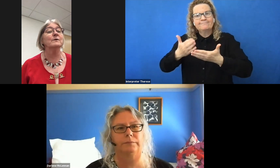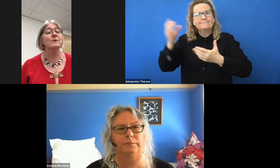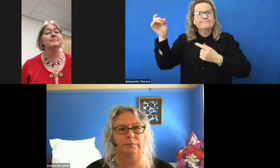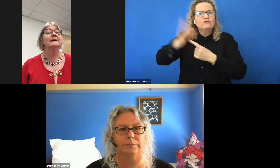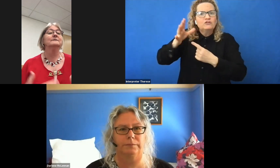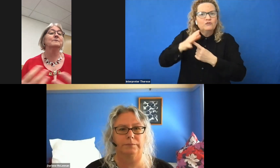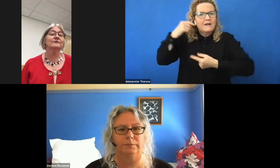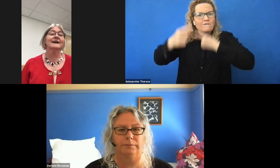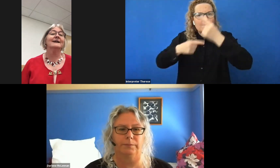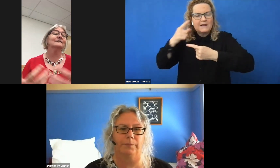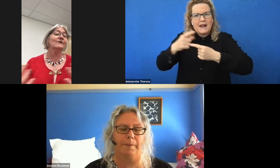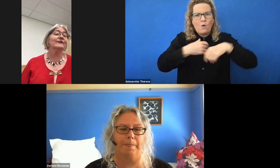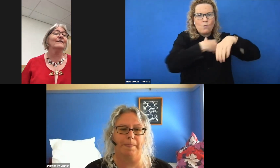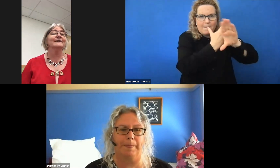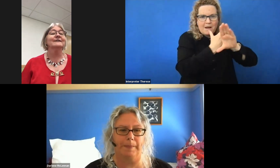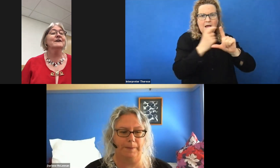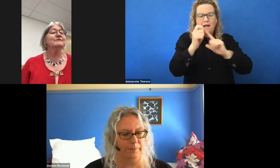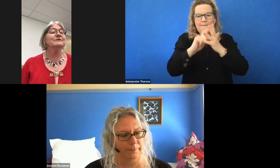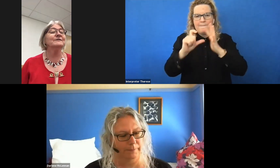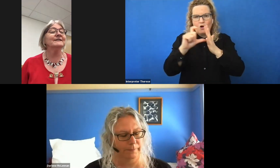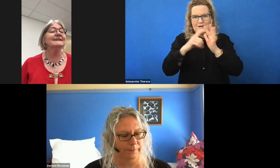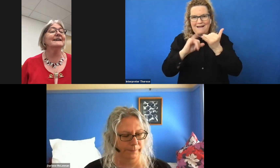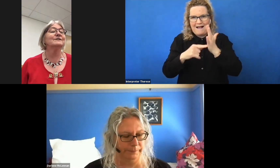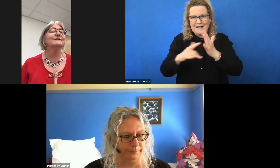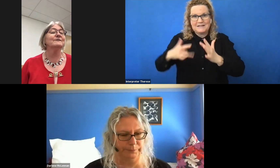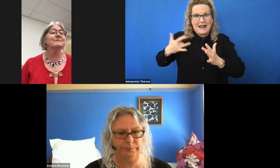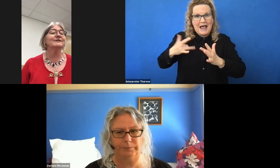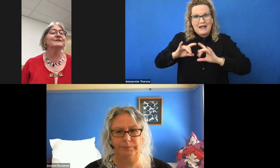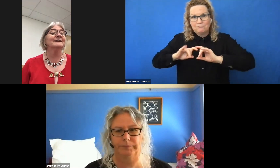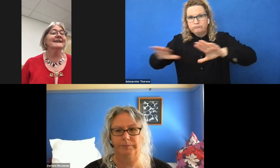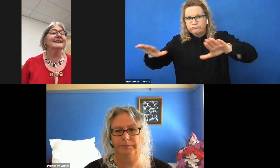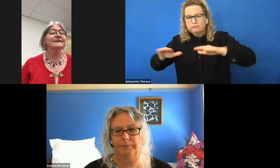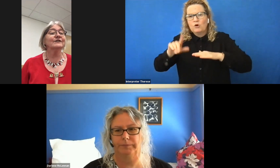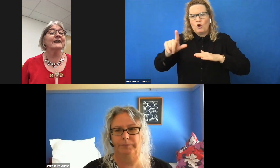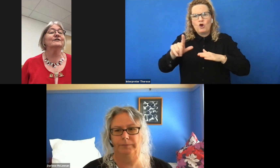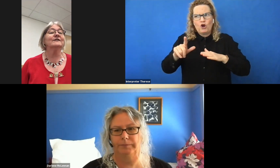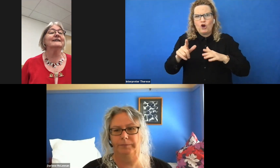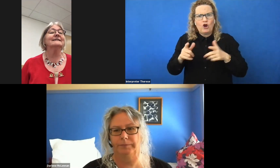of webinars, podcasts, guidelines, through facilitation of information exchange. She has